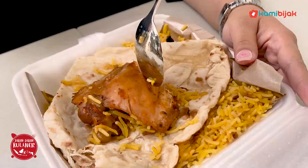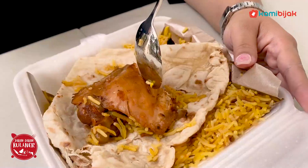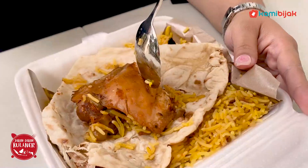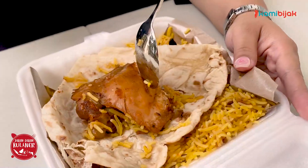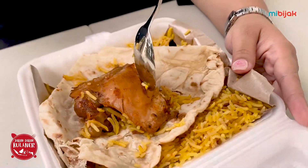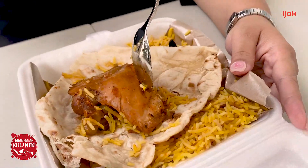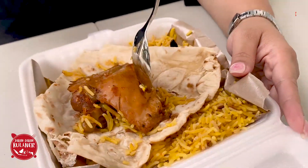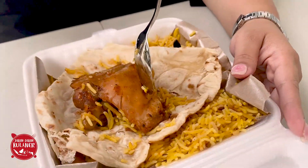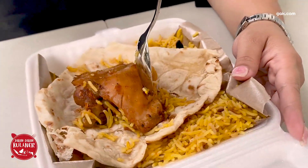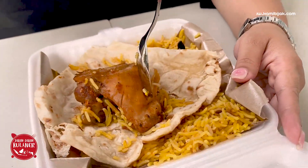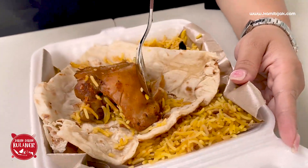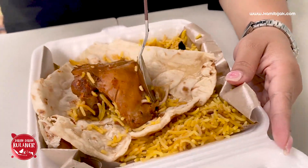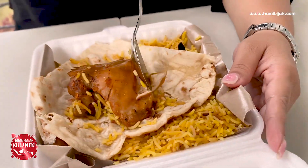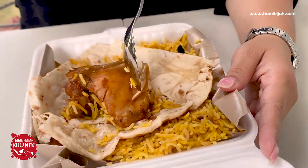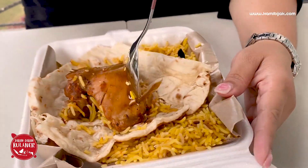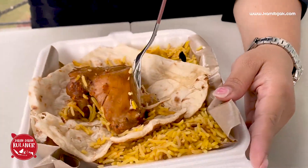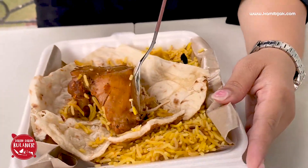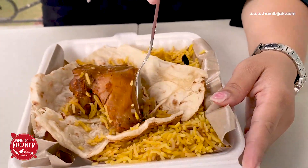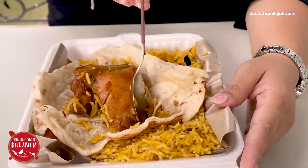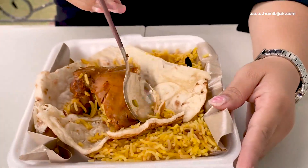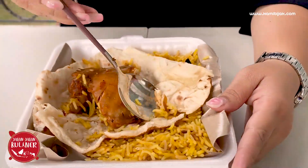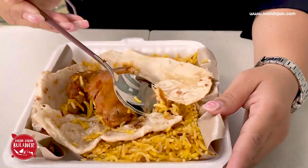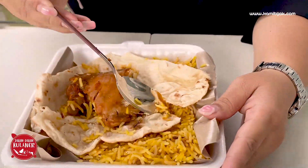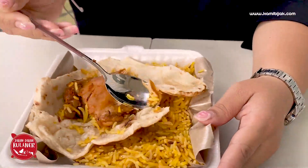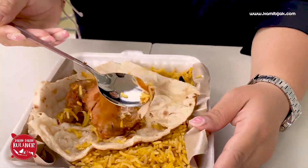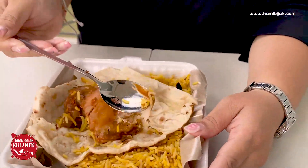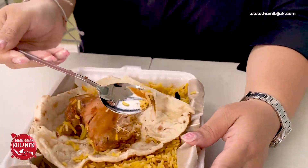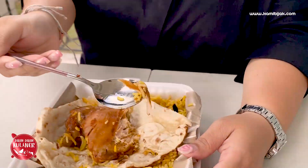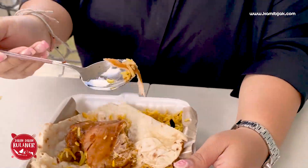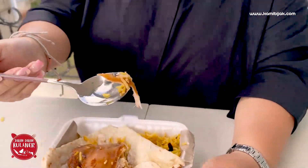Let's try the chicken